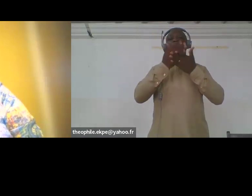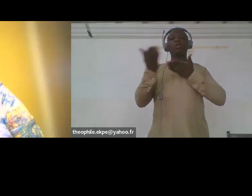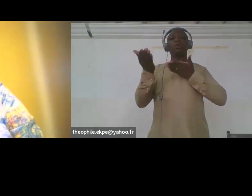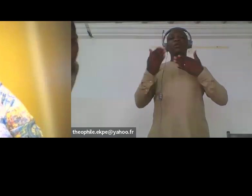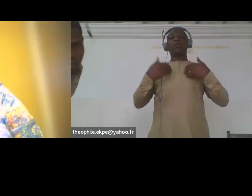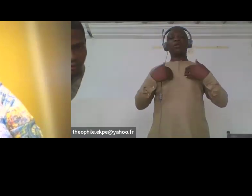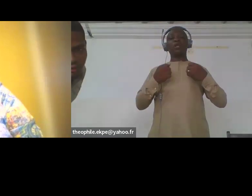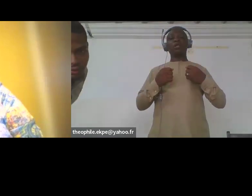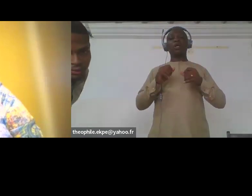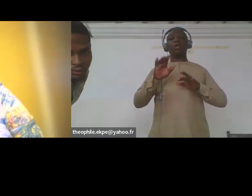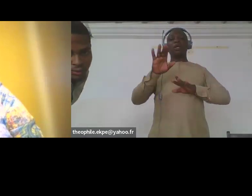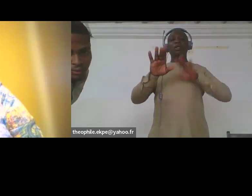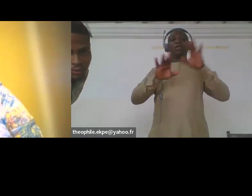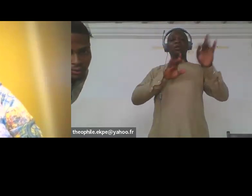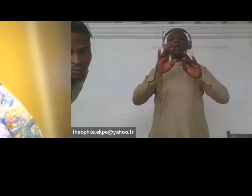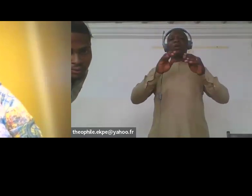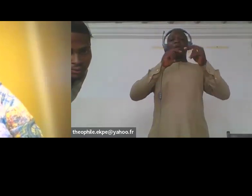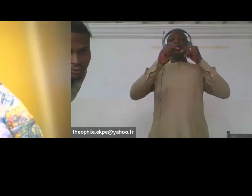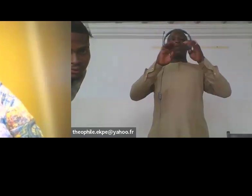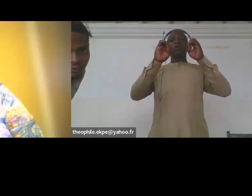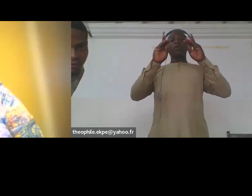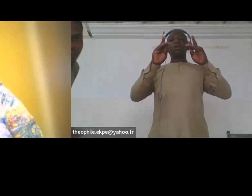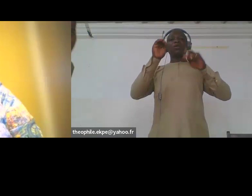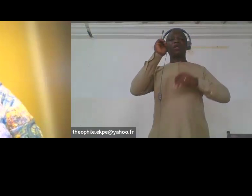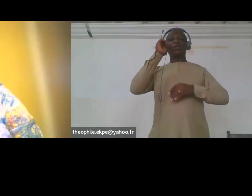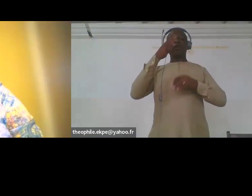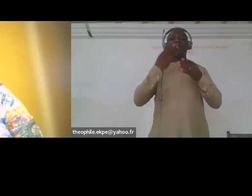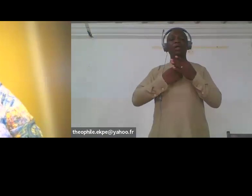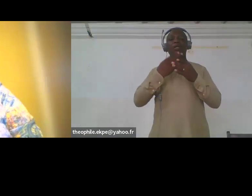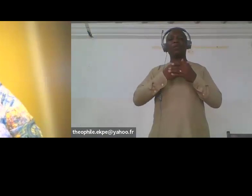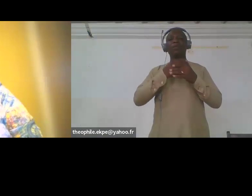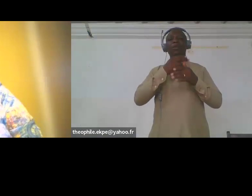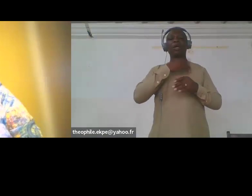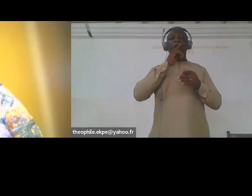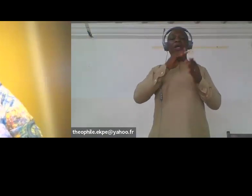women with disabilities is low due to the unavailability of special schools or